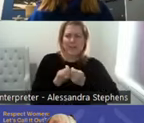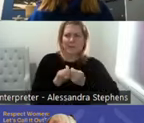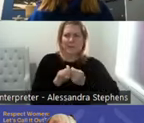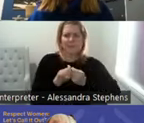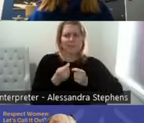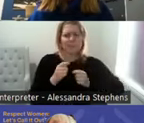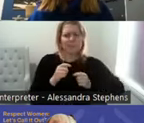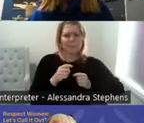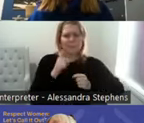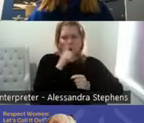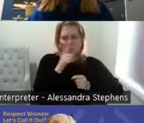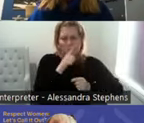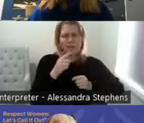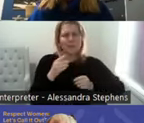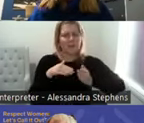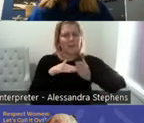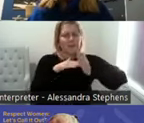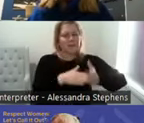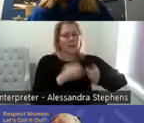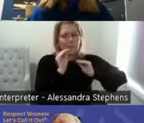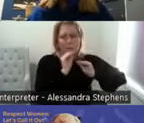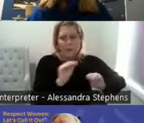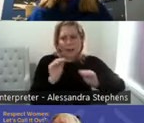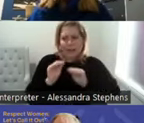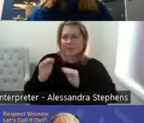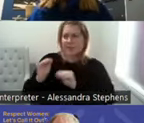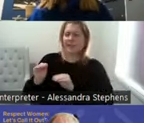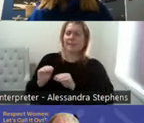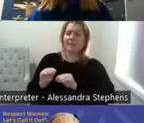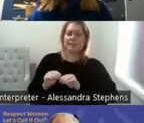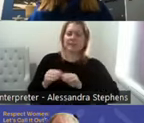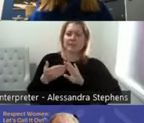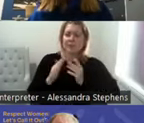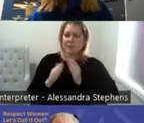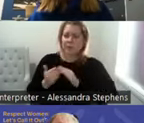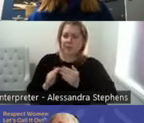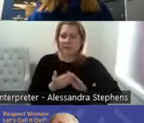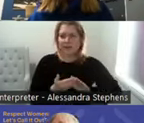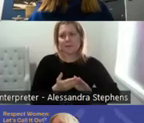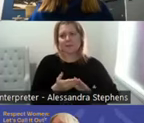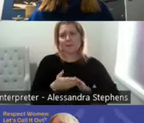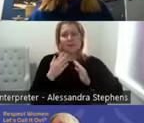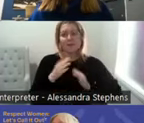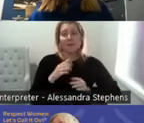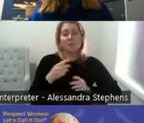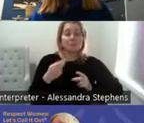this work and and doing some education as such. So you can feel free to have a look at that but